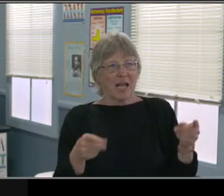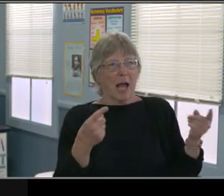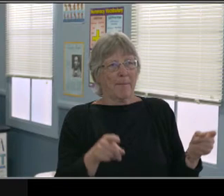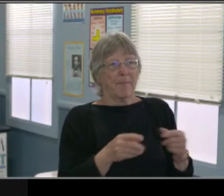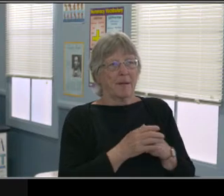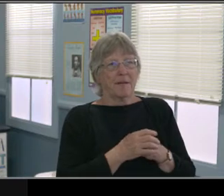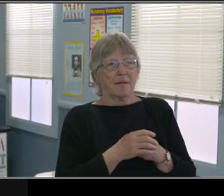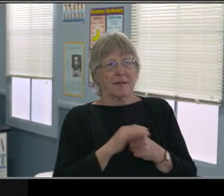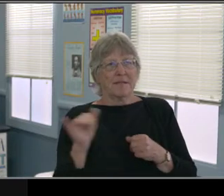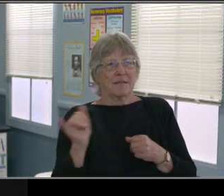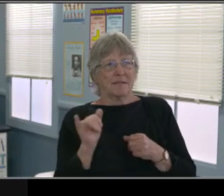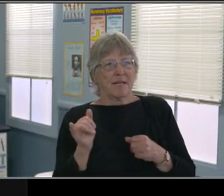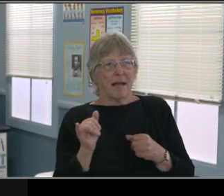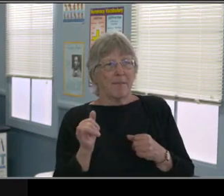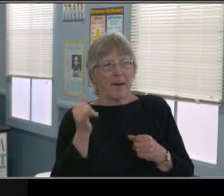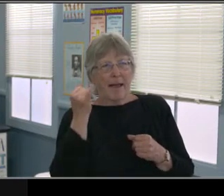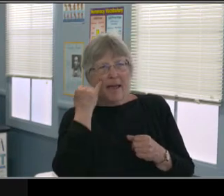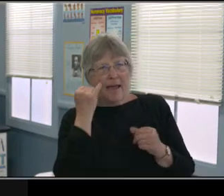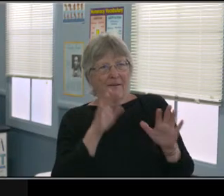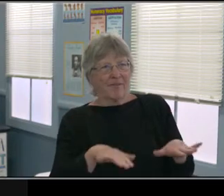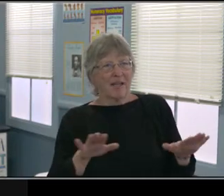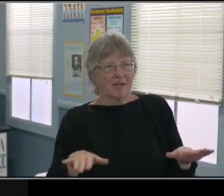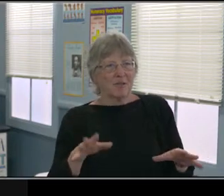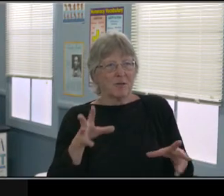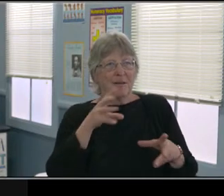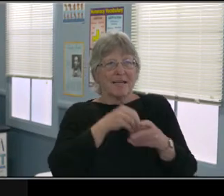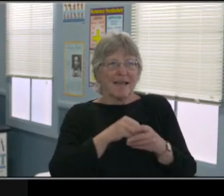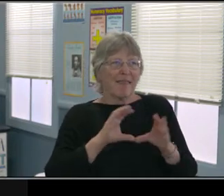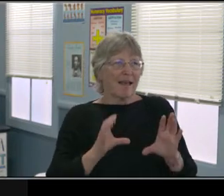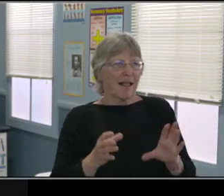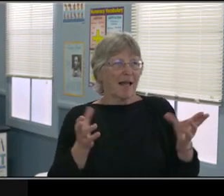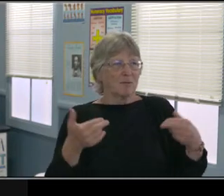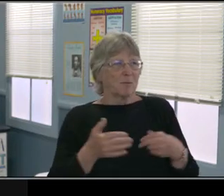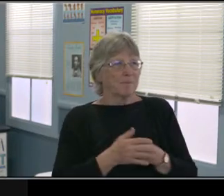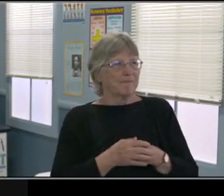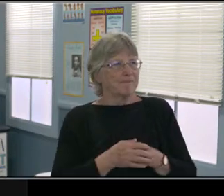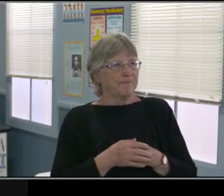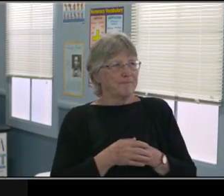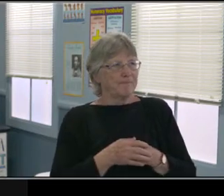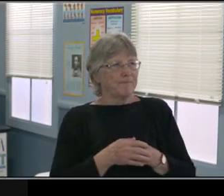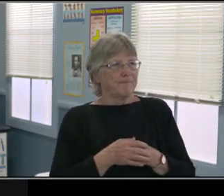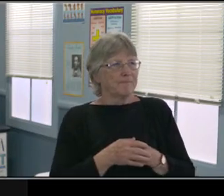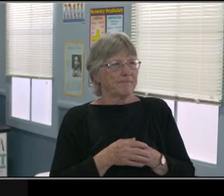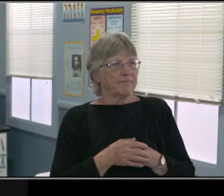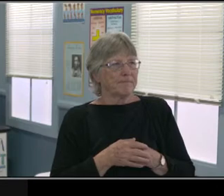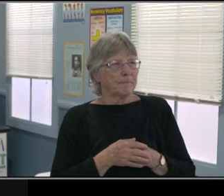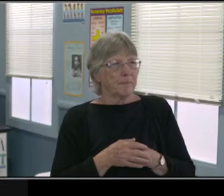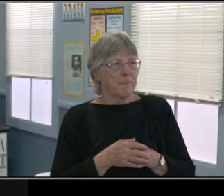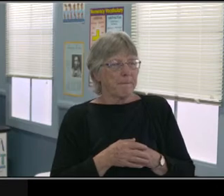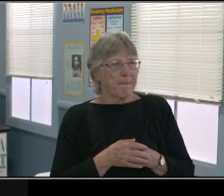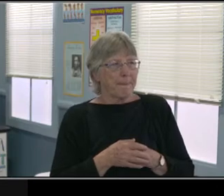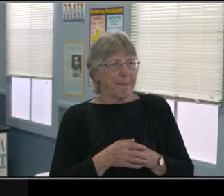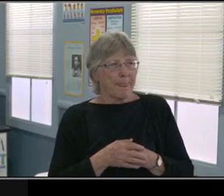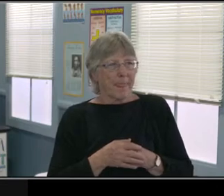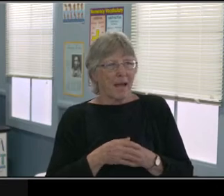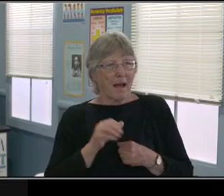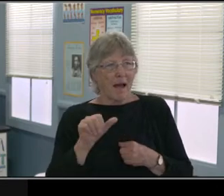She shows up for the first five minutes in the classroom, then she turns off her video and nobody knows if she's participating or not.